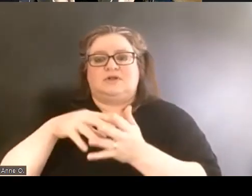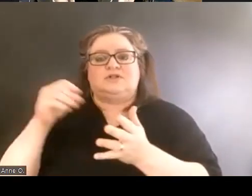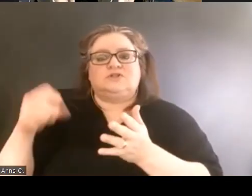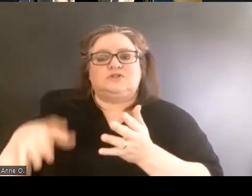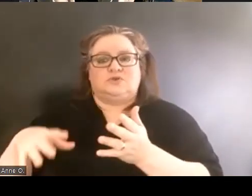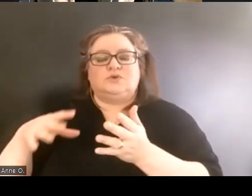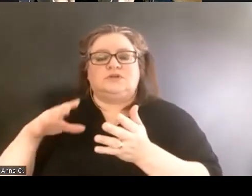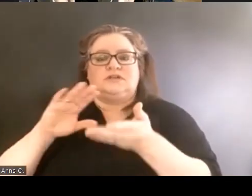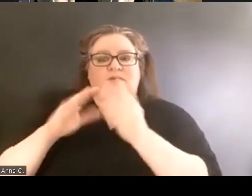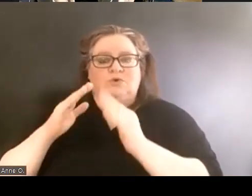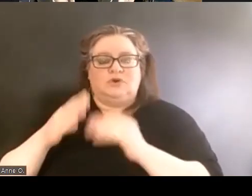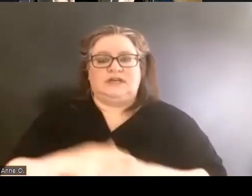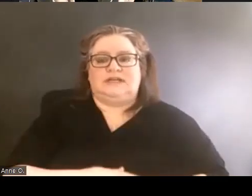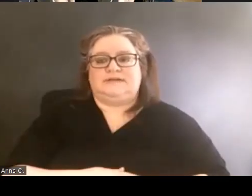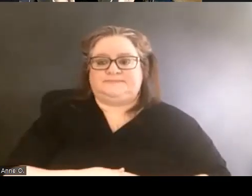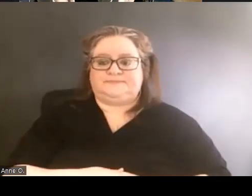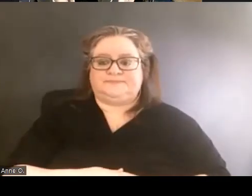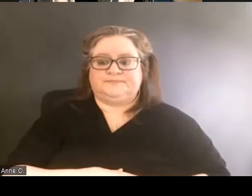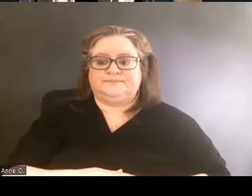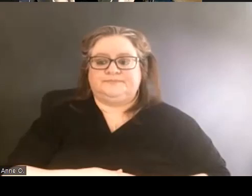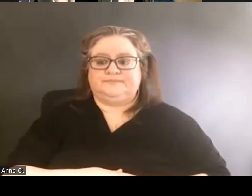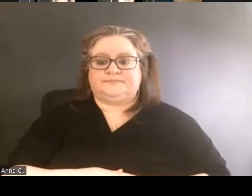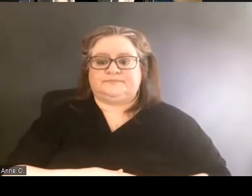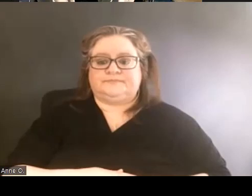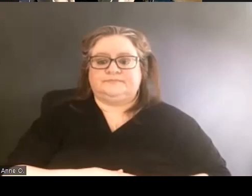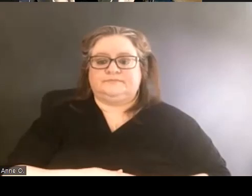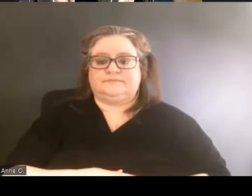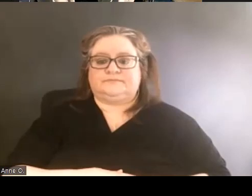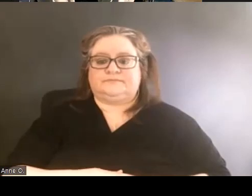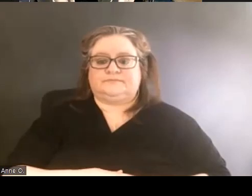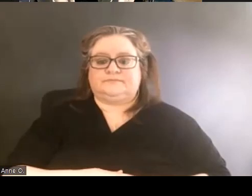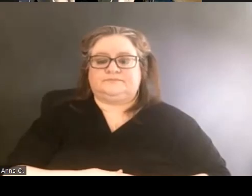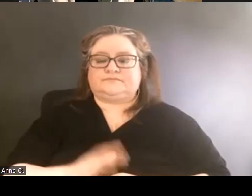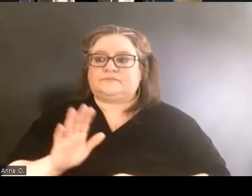And there were students,